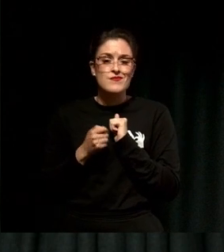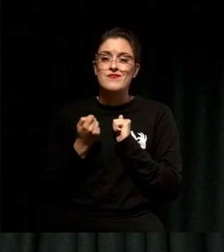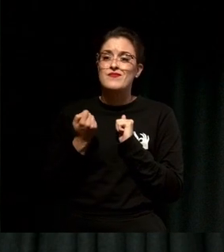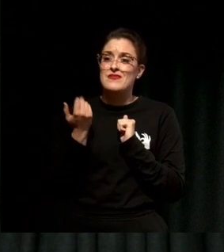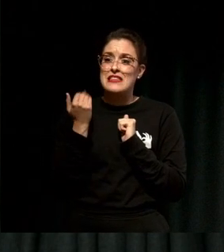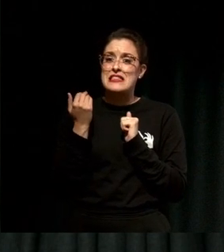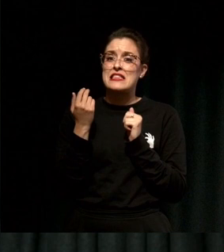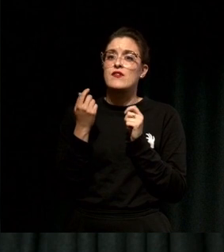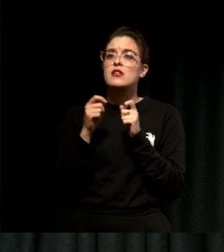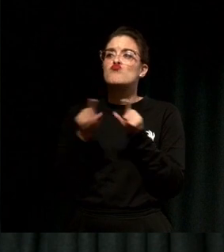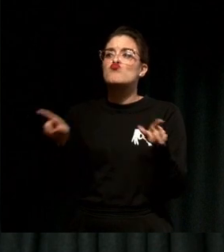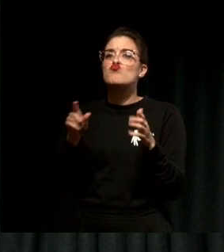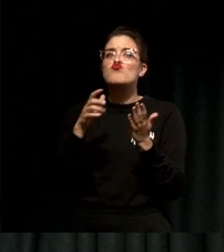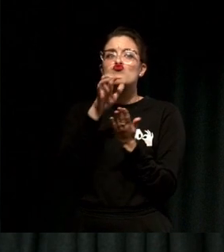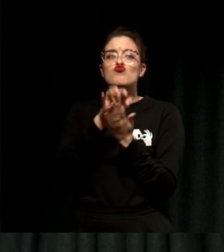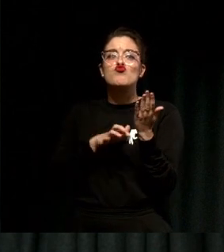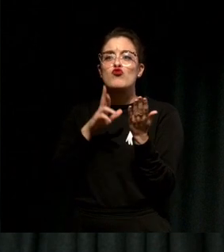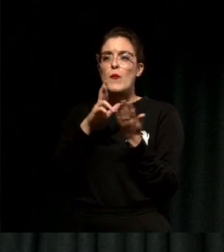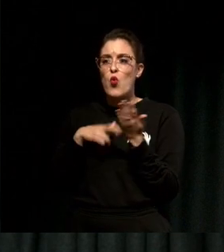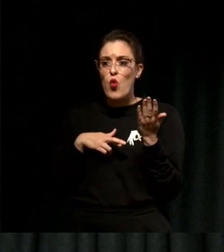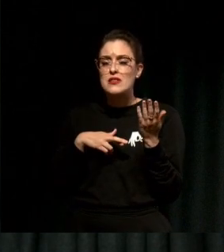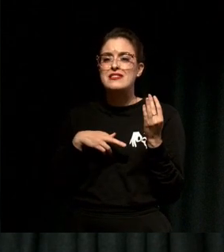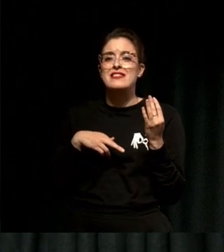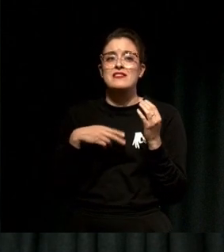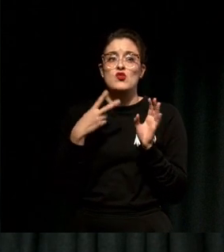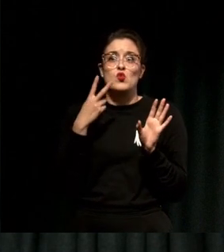over the last two years in Australia have become more wide, that there are barriers